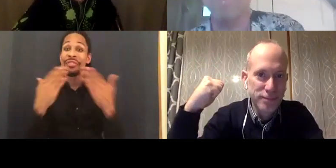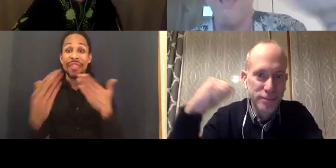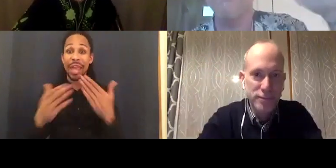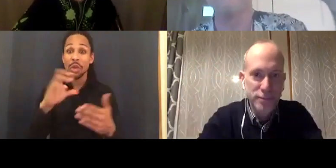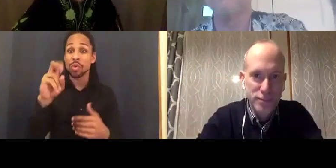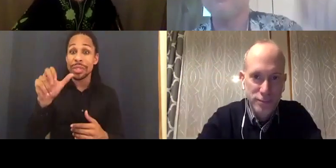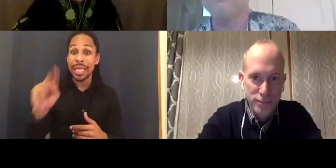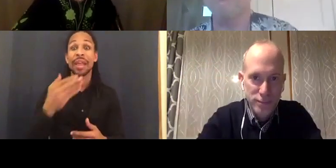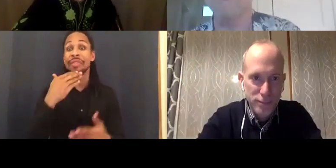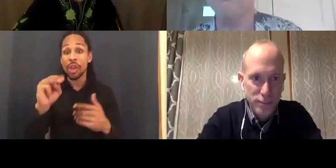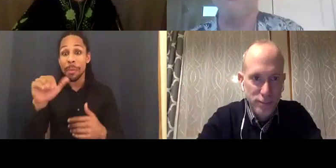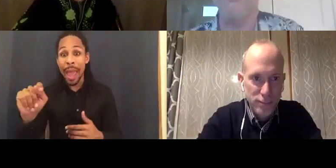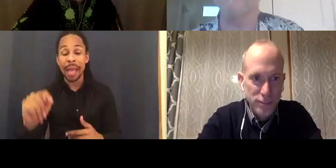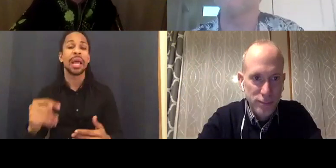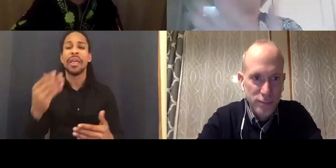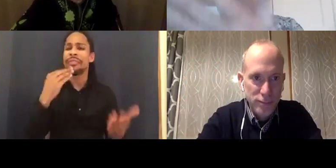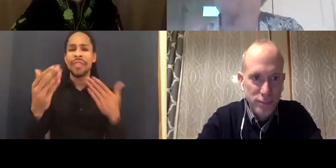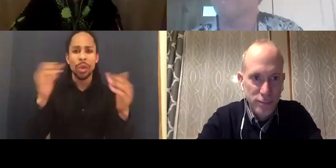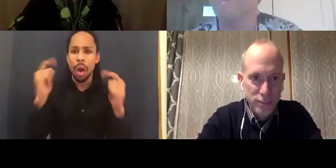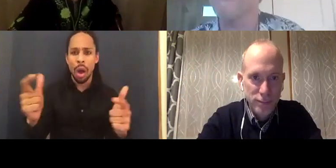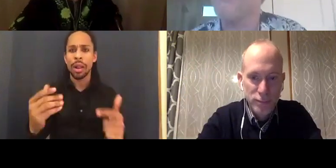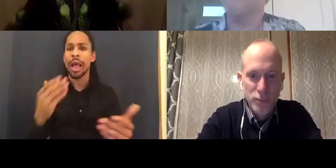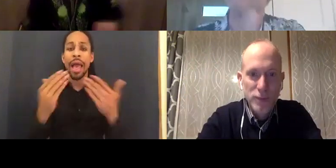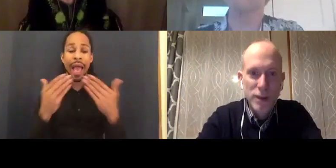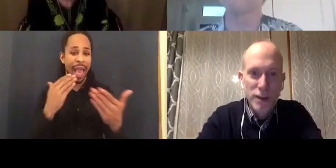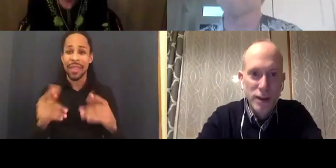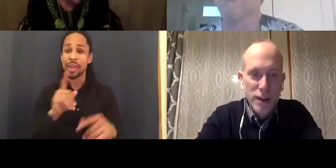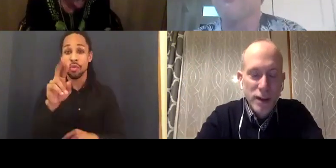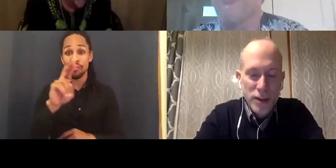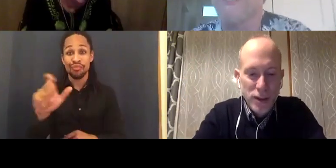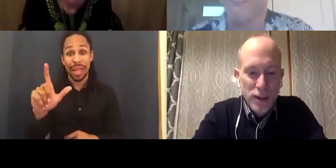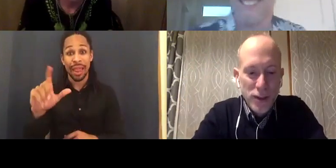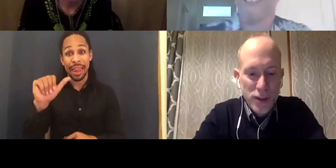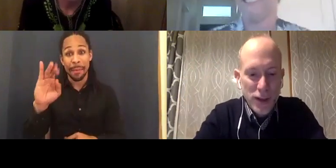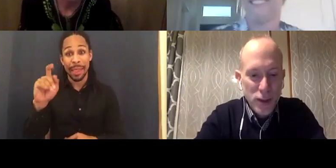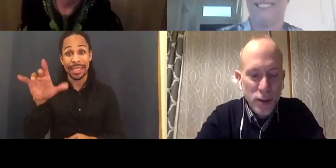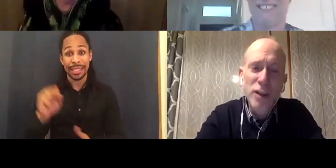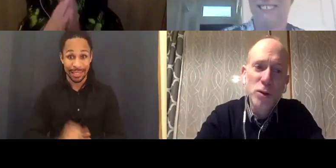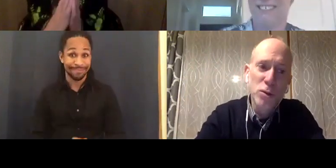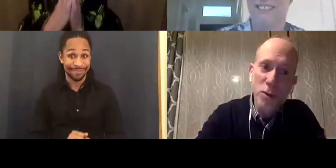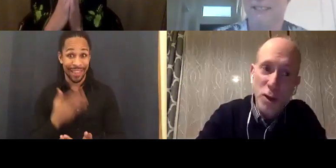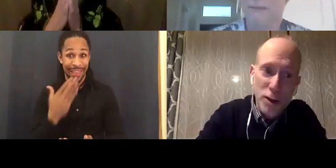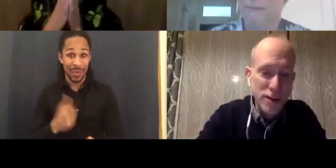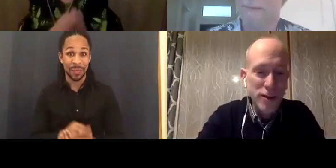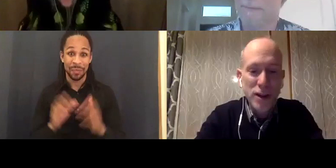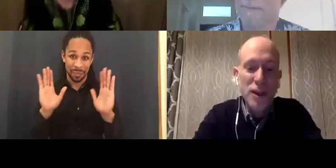Salome, Mat, Susan, thank you. ISAAC ZABLOCKI: Thank you Lawrence,